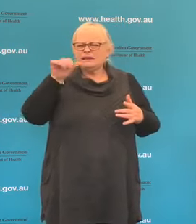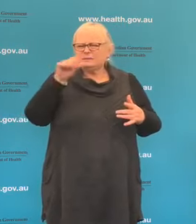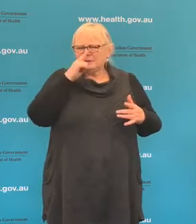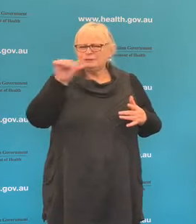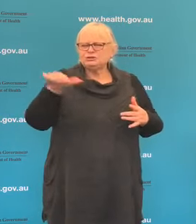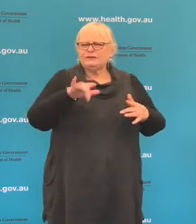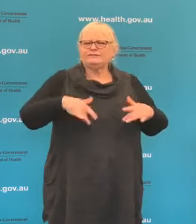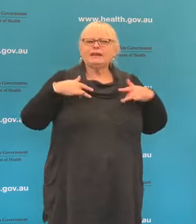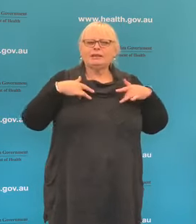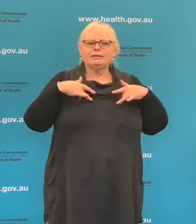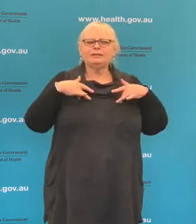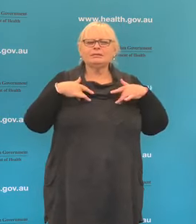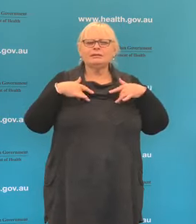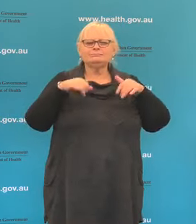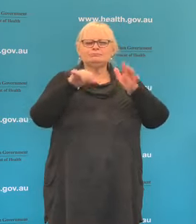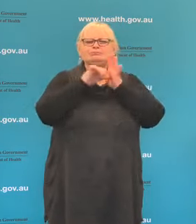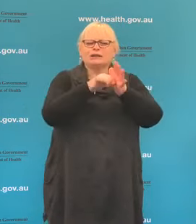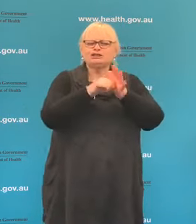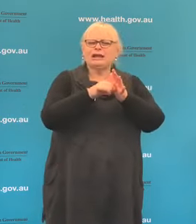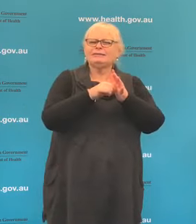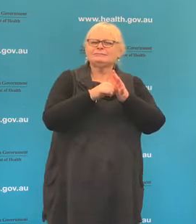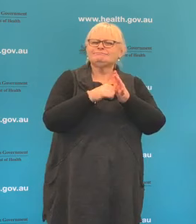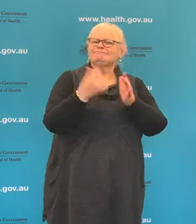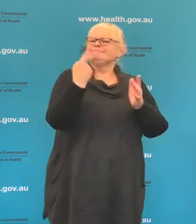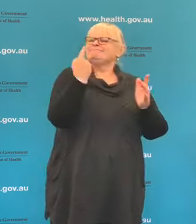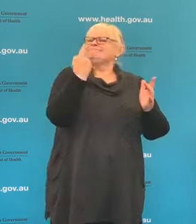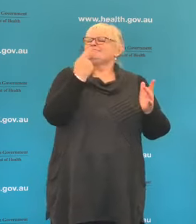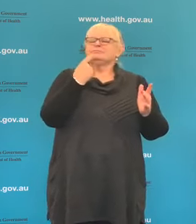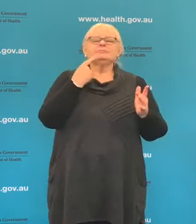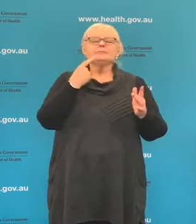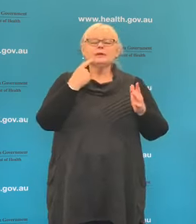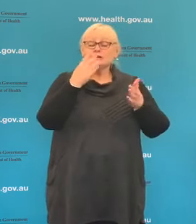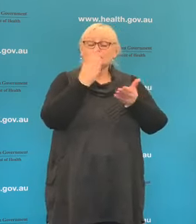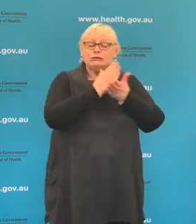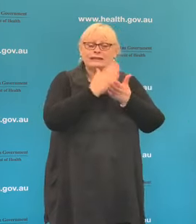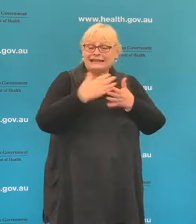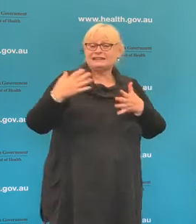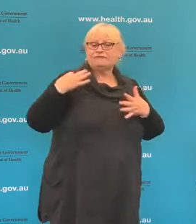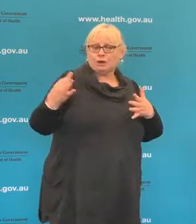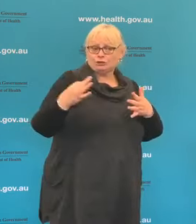is totally voluntary and and we're inviting people to do this. But by doing